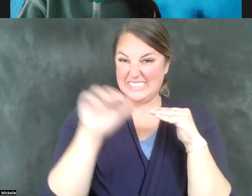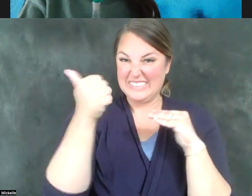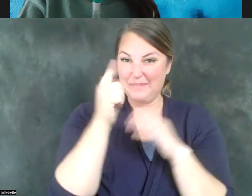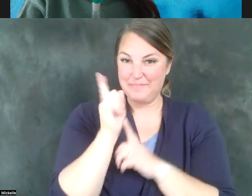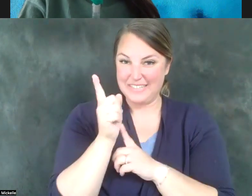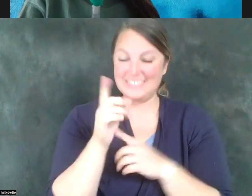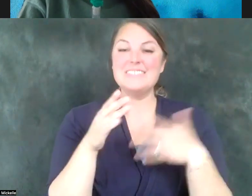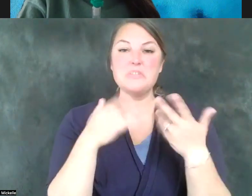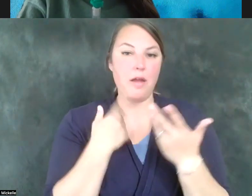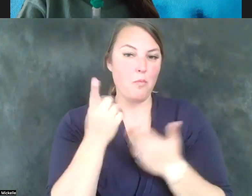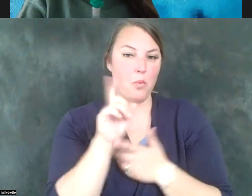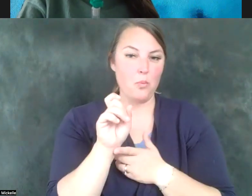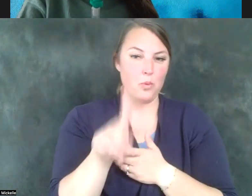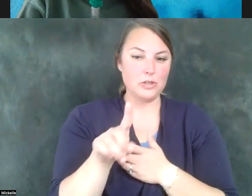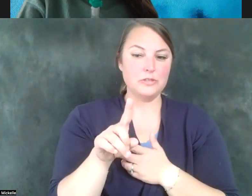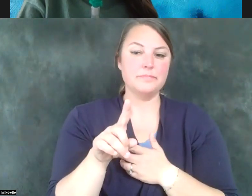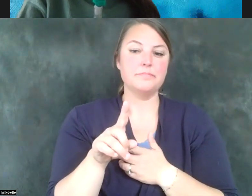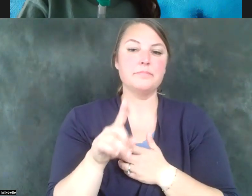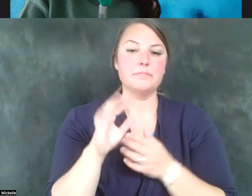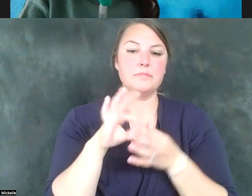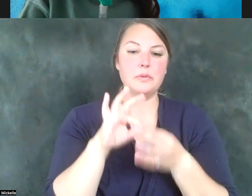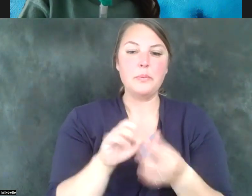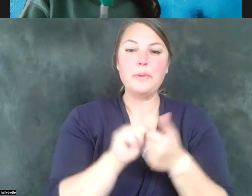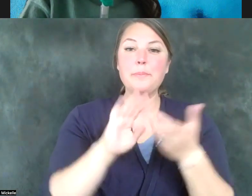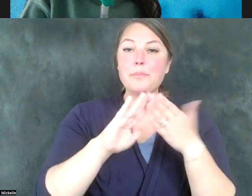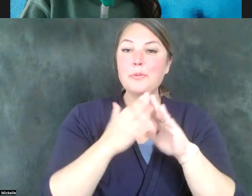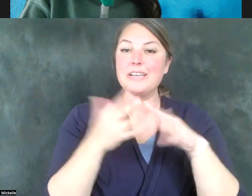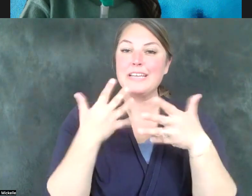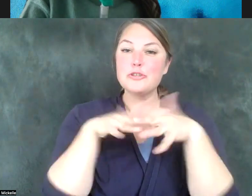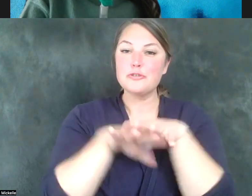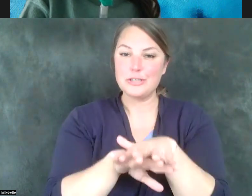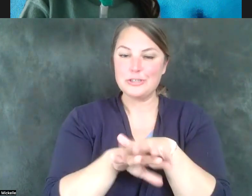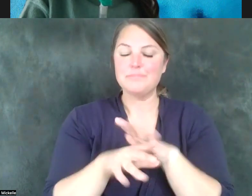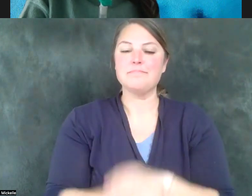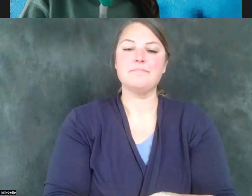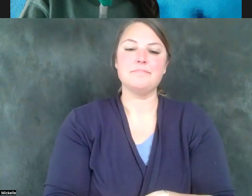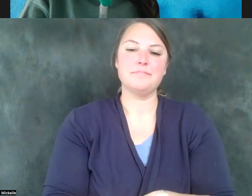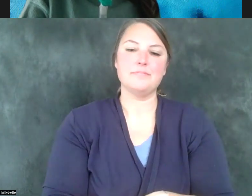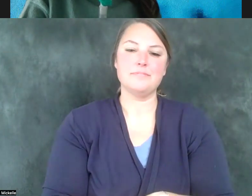you related to community integration. Accessible infrastructure is